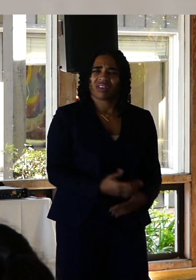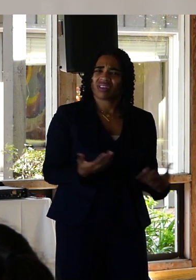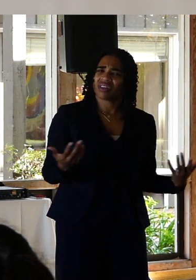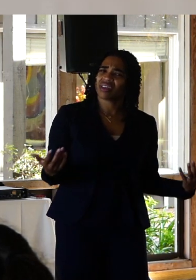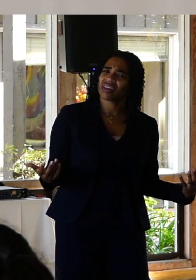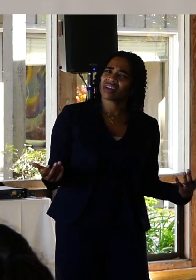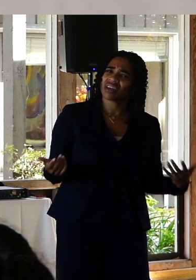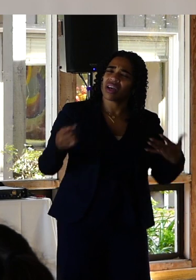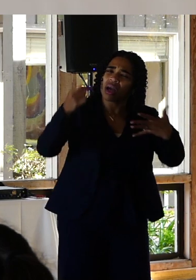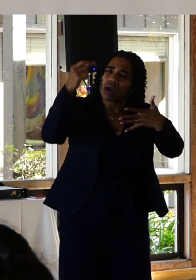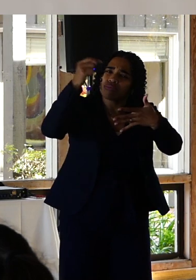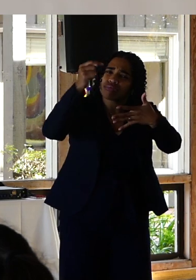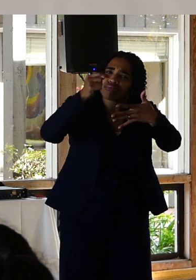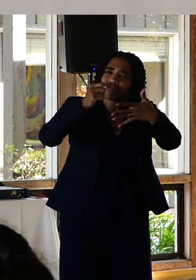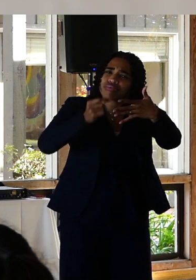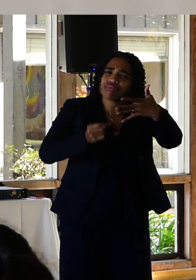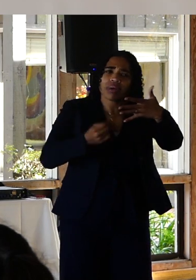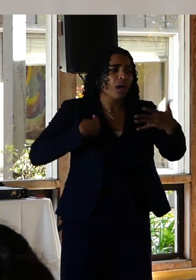What are these experiences teach us.